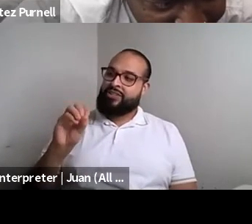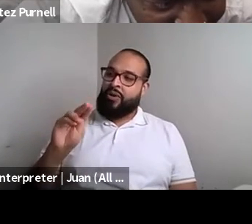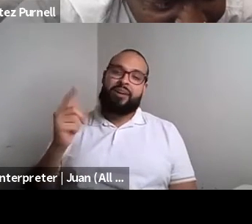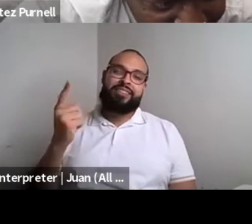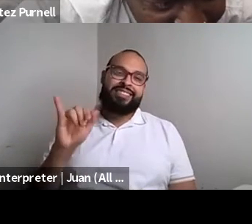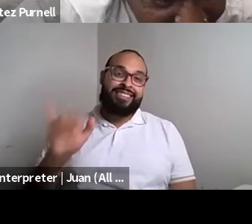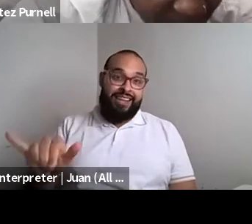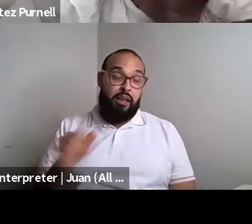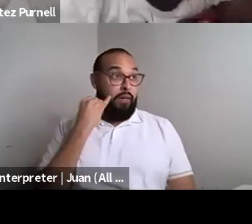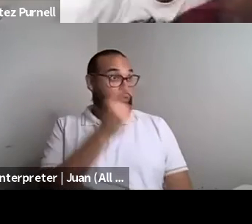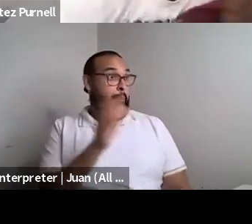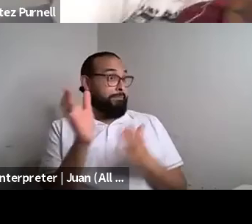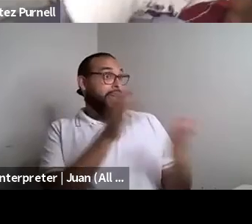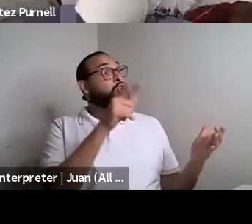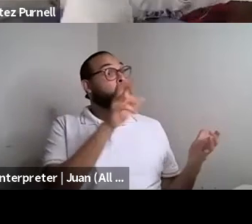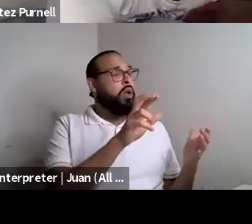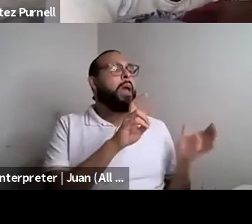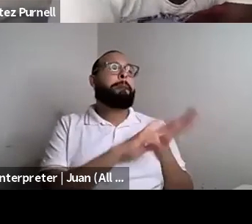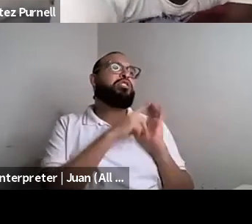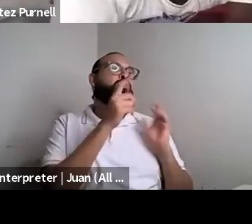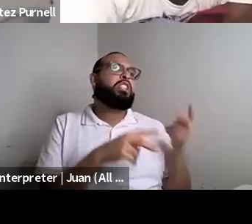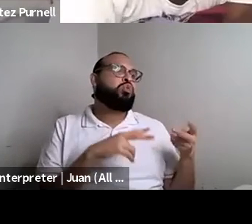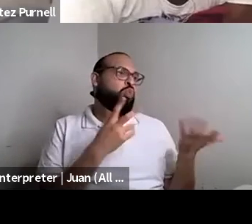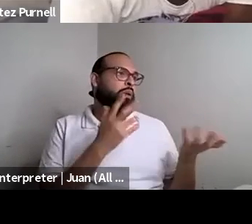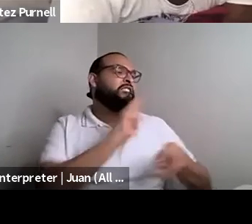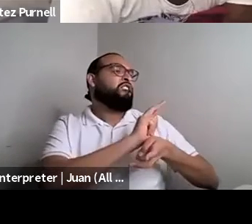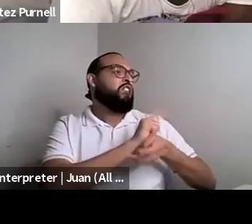Randa Jarrar she/they: You need to be fucking a woman and not married to a man talking about women.